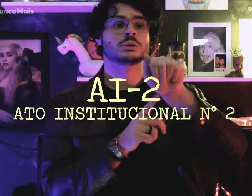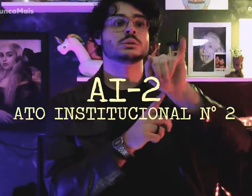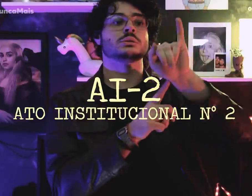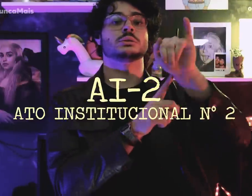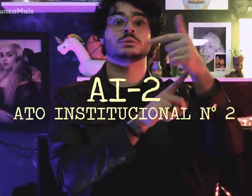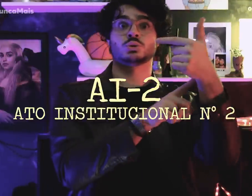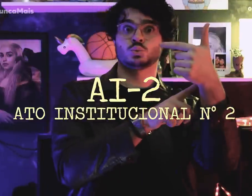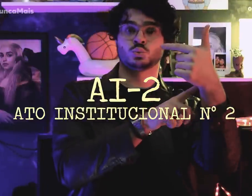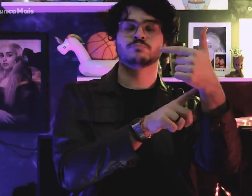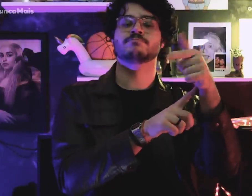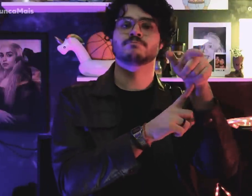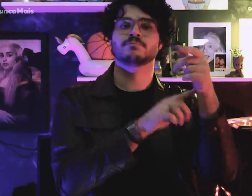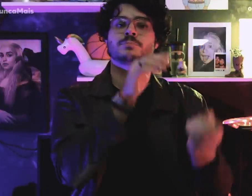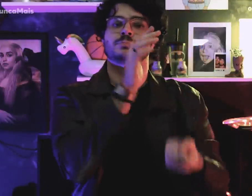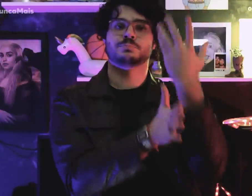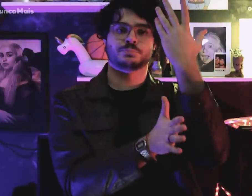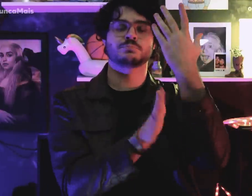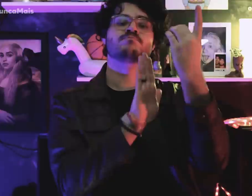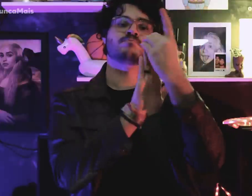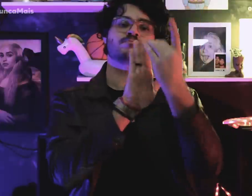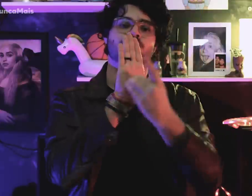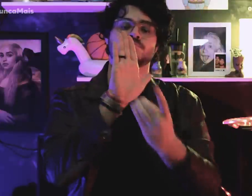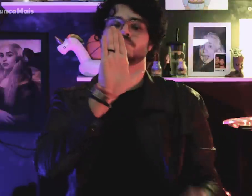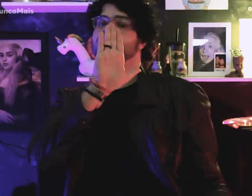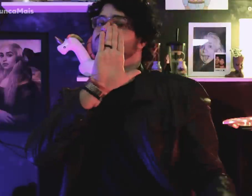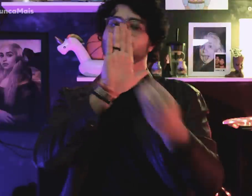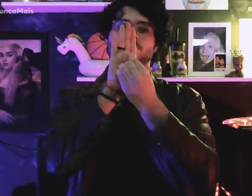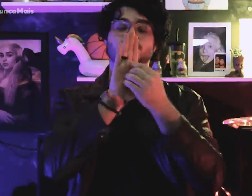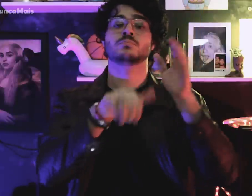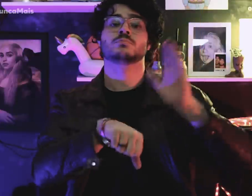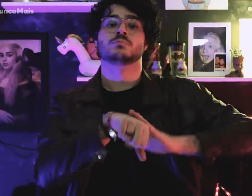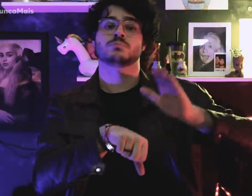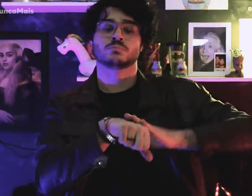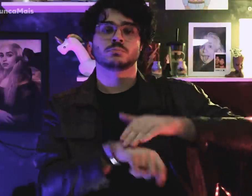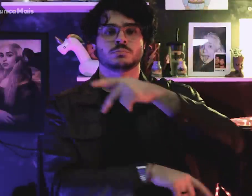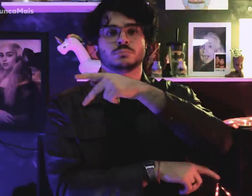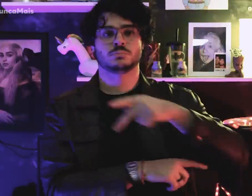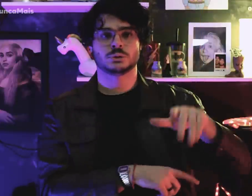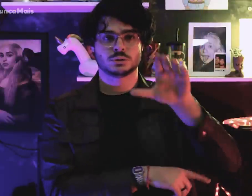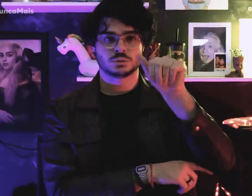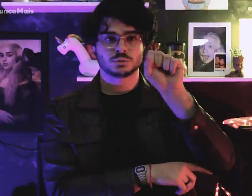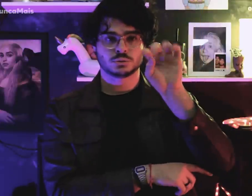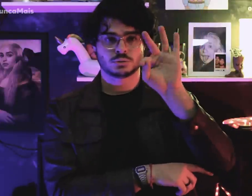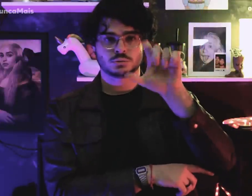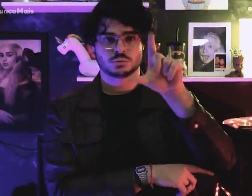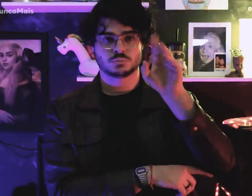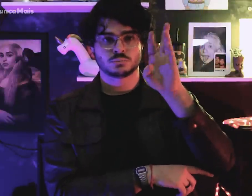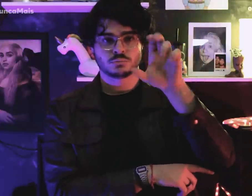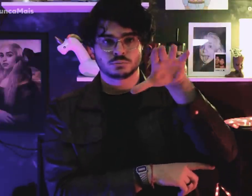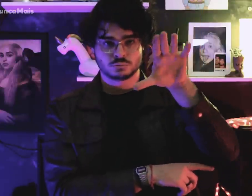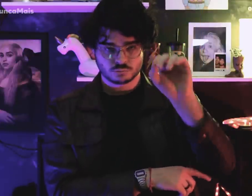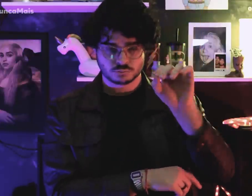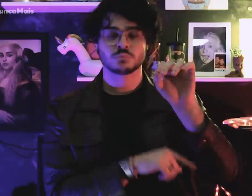AI-2 was enacted by the president Castelo Branco